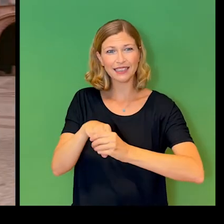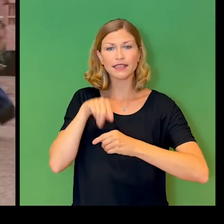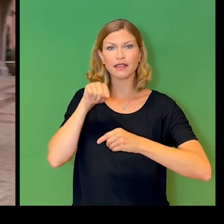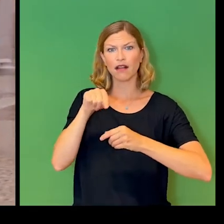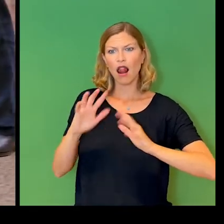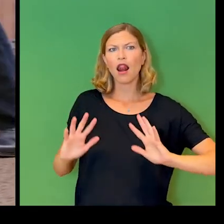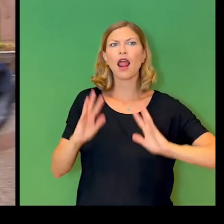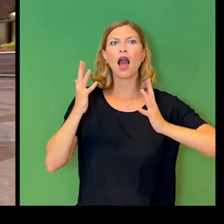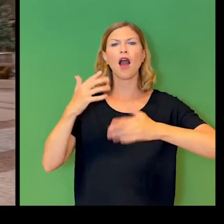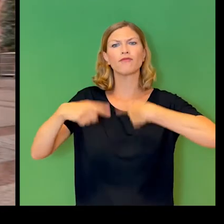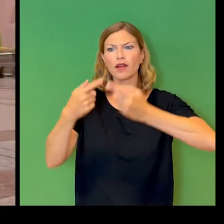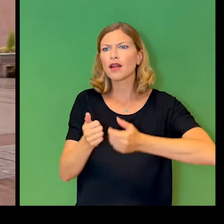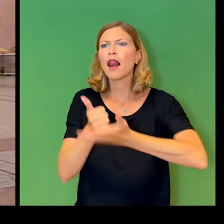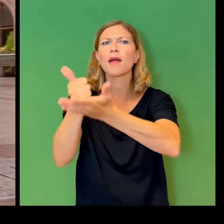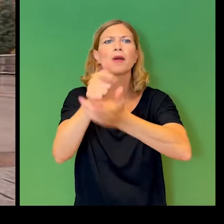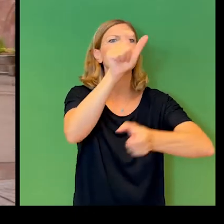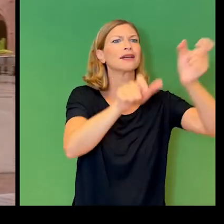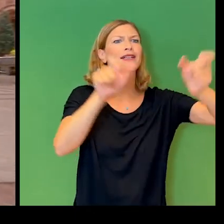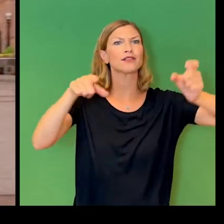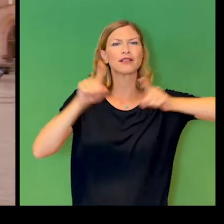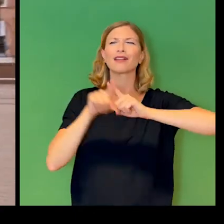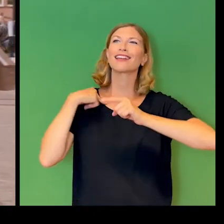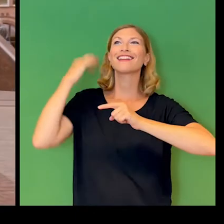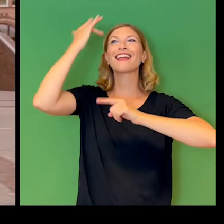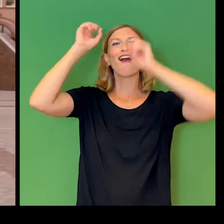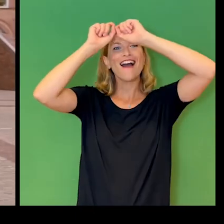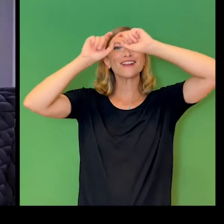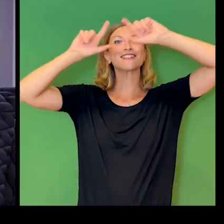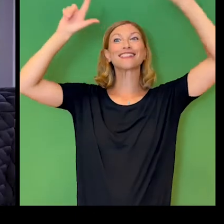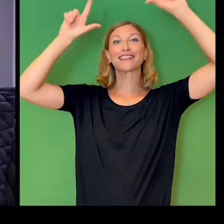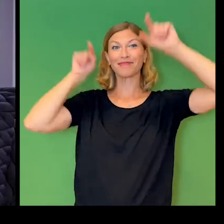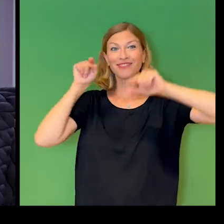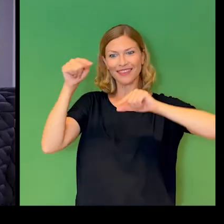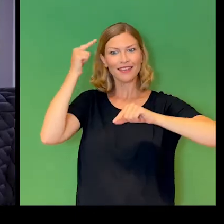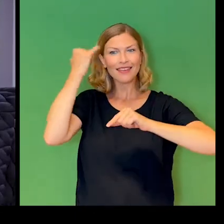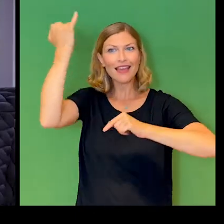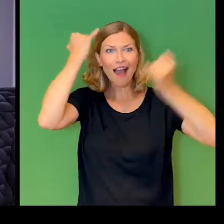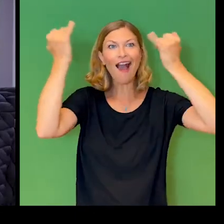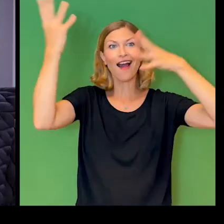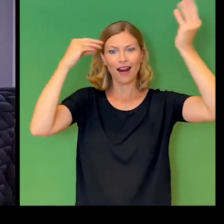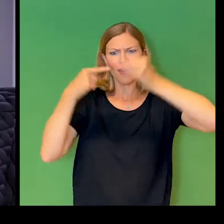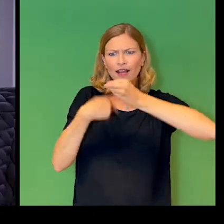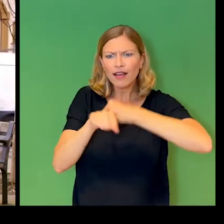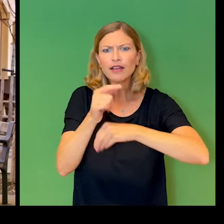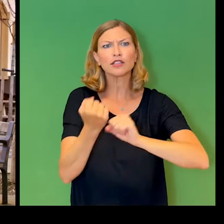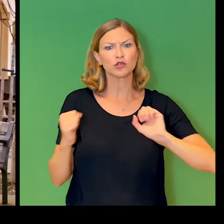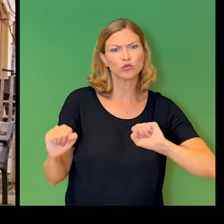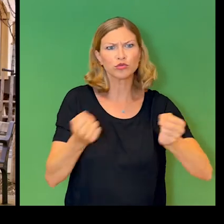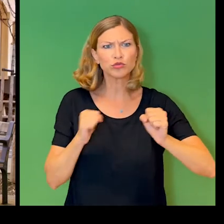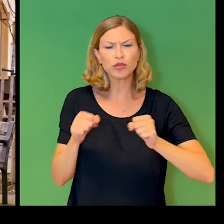And one of the things I've always dreamt of since I was at university was this idea of something that could tell you at any moment